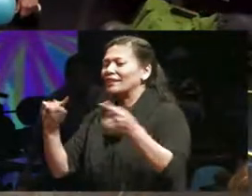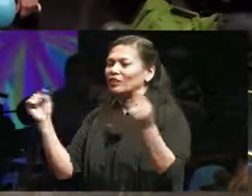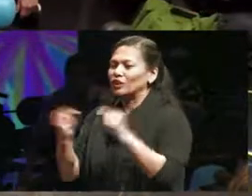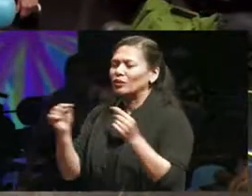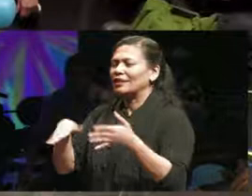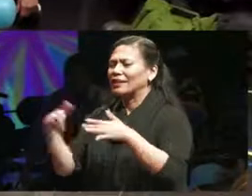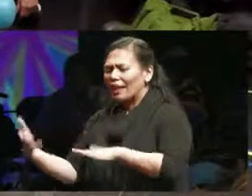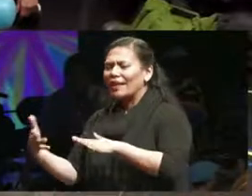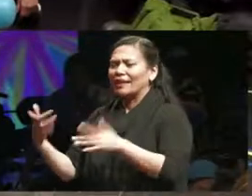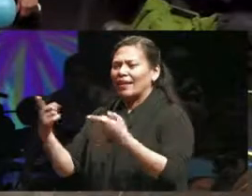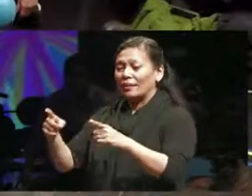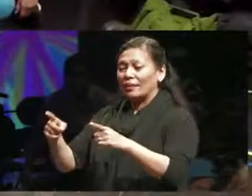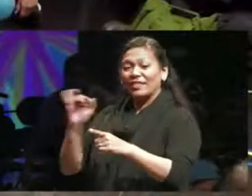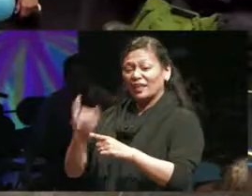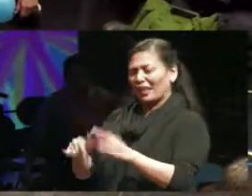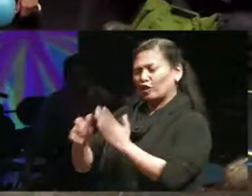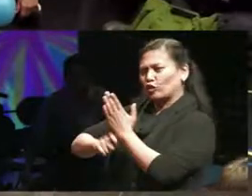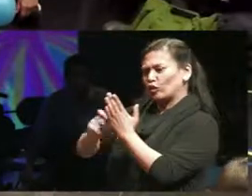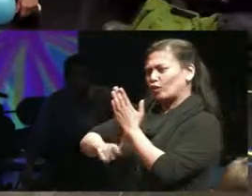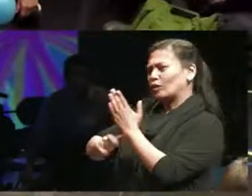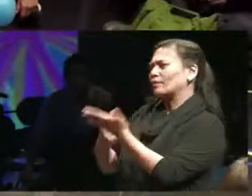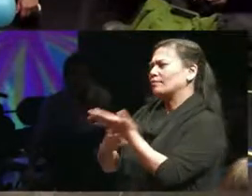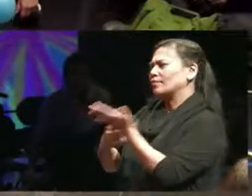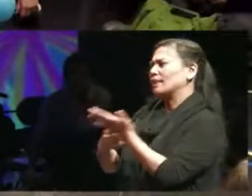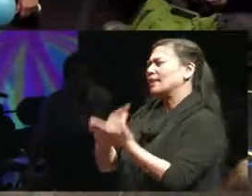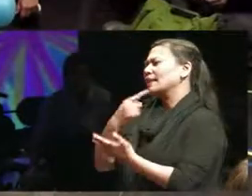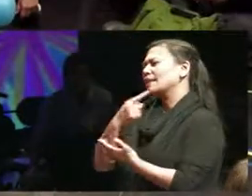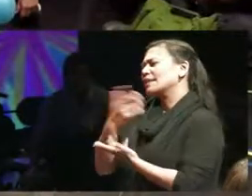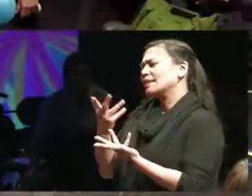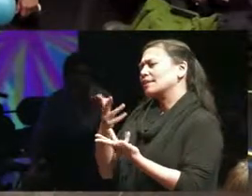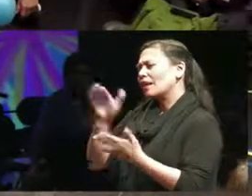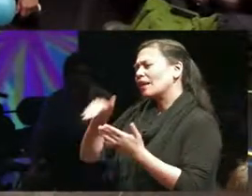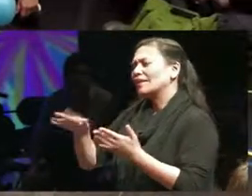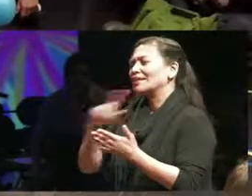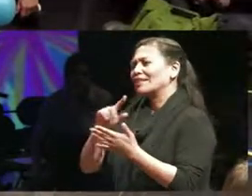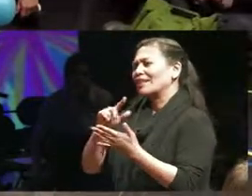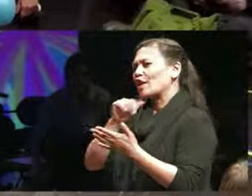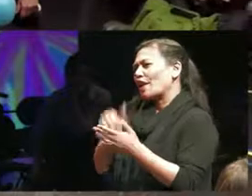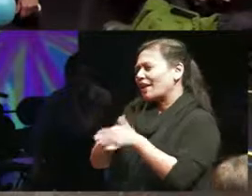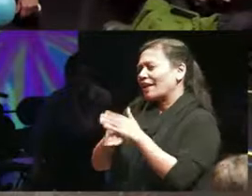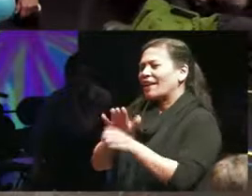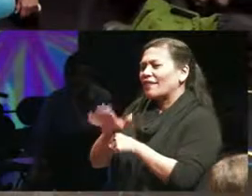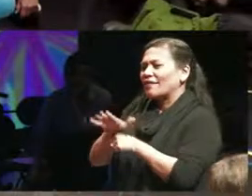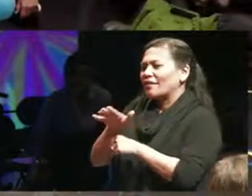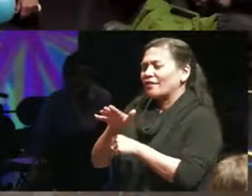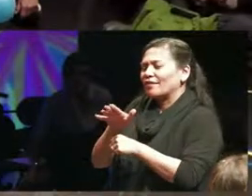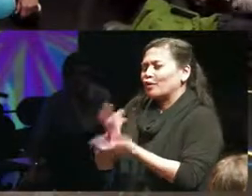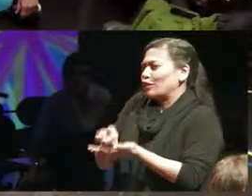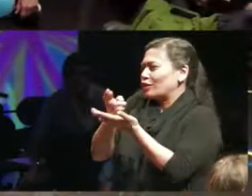precarity in terms of in terms of lack of access to resources primarily and and